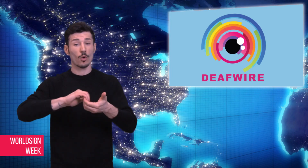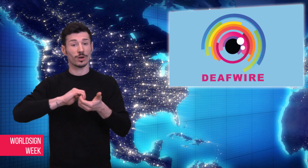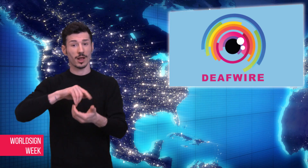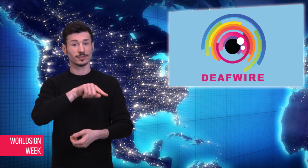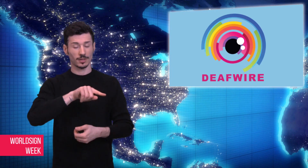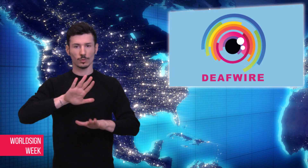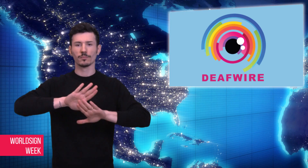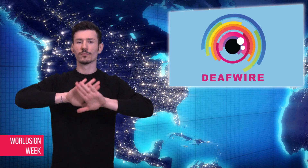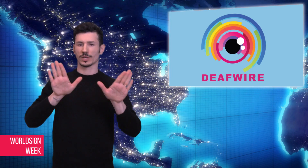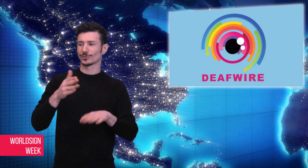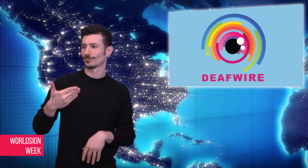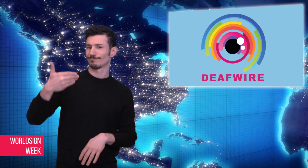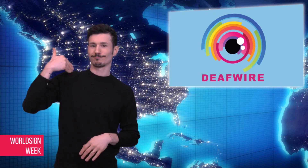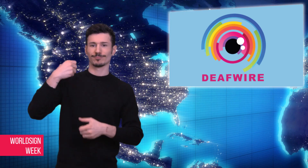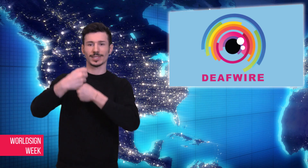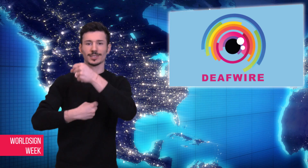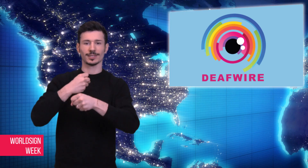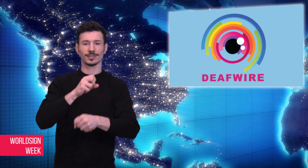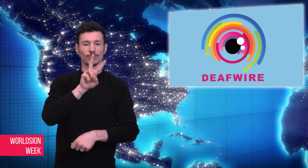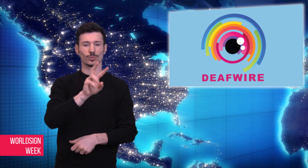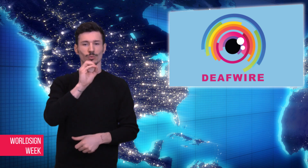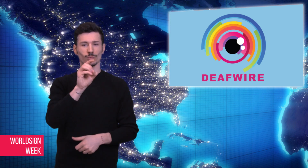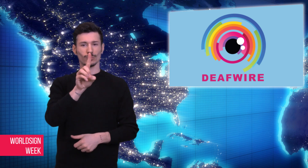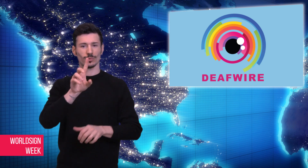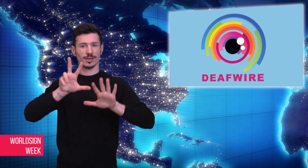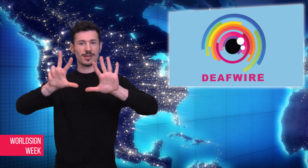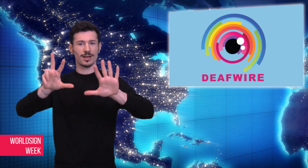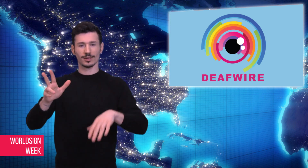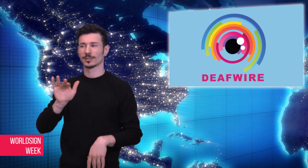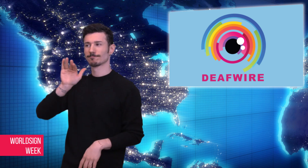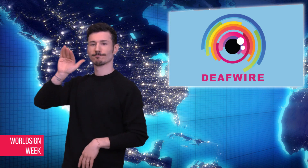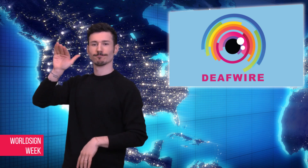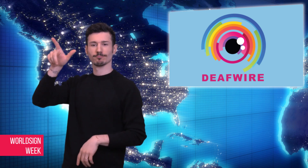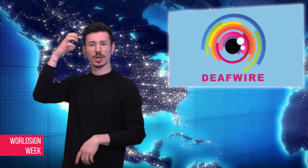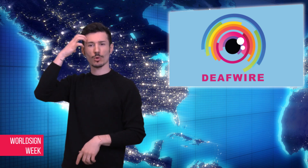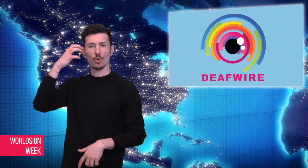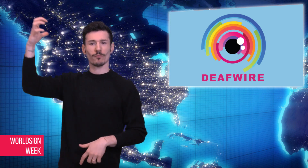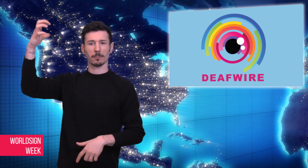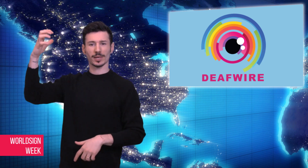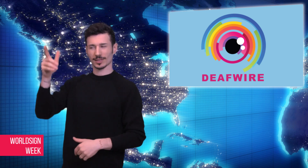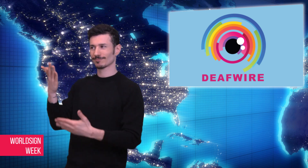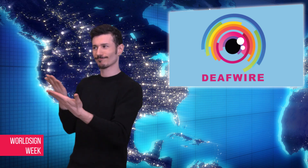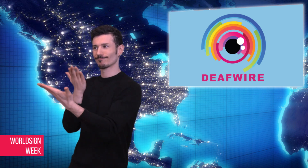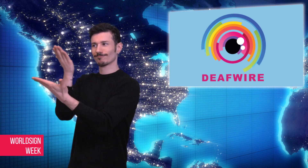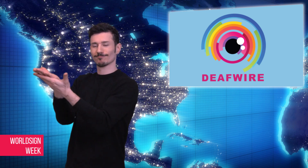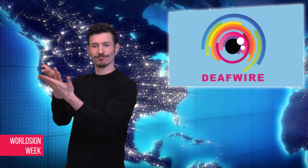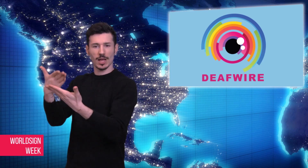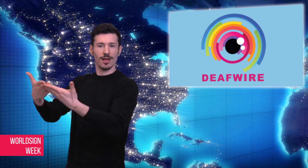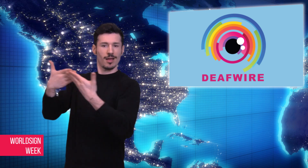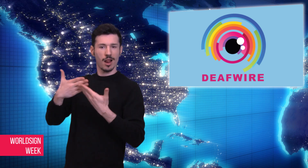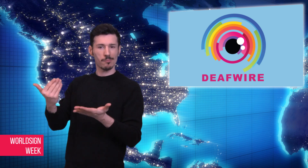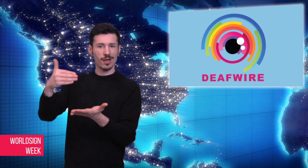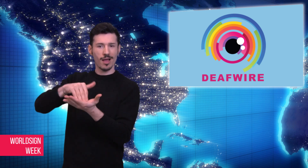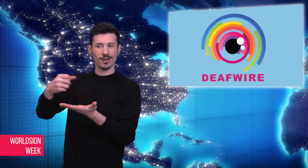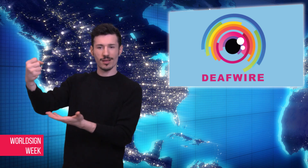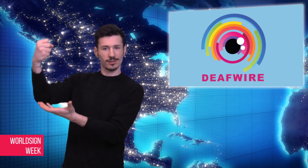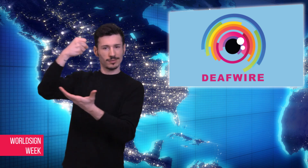The organization’s application for a major grant in 2018 was